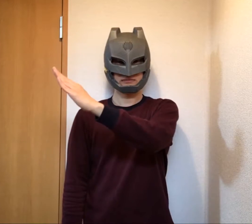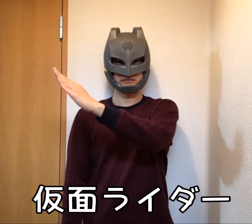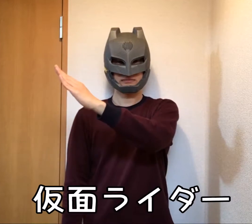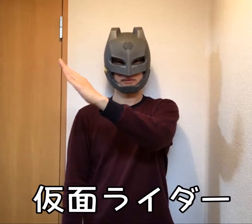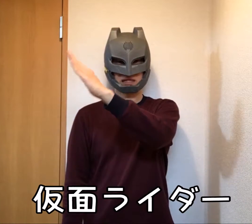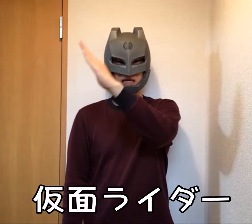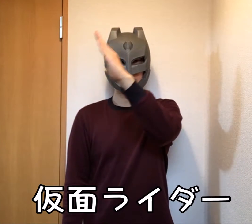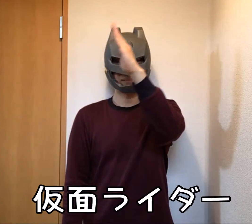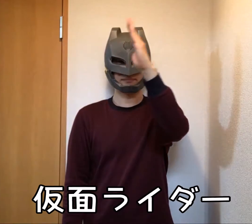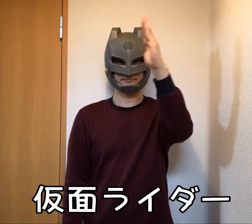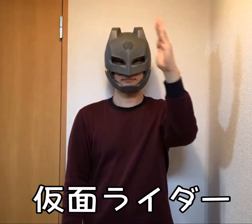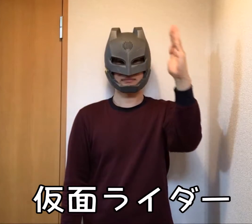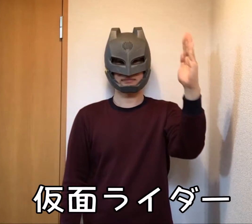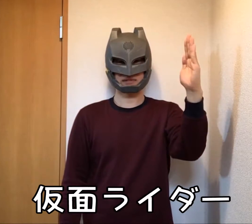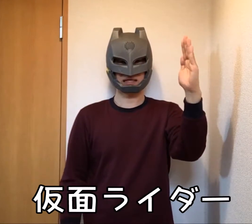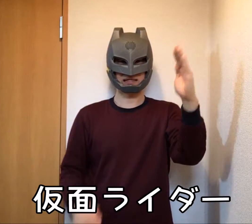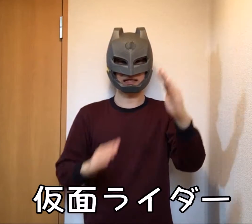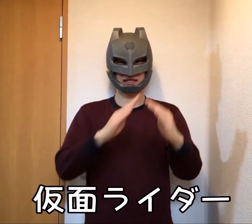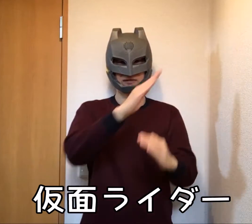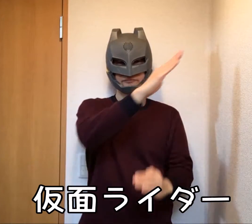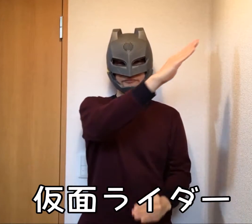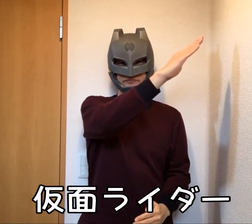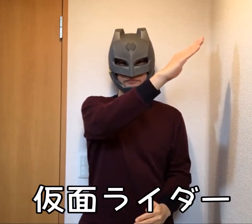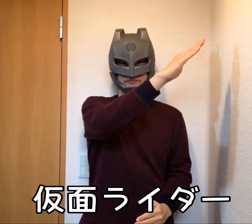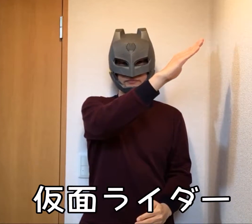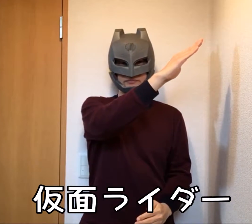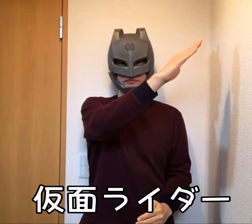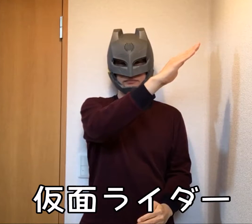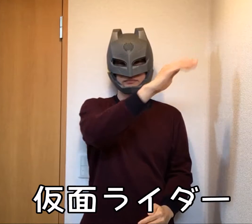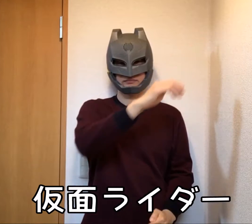Masked rider